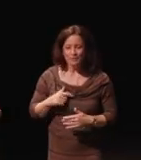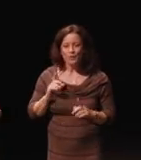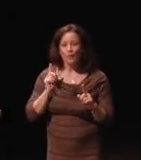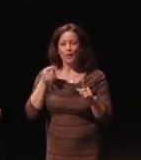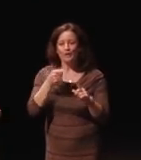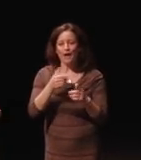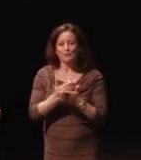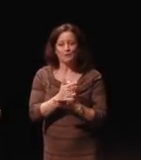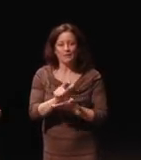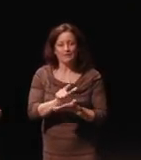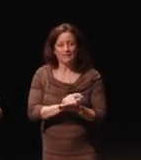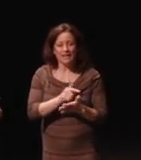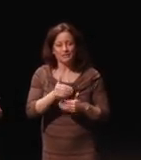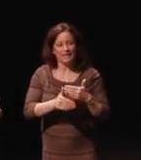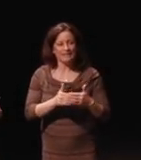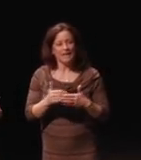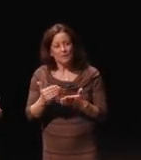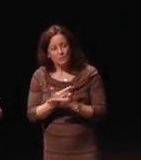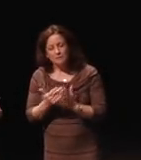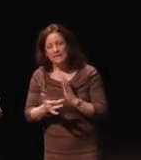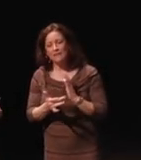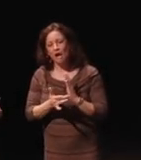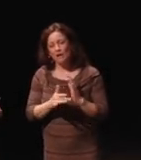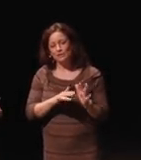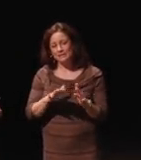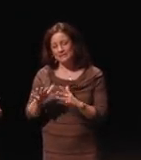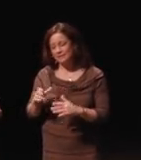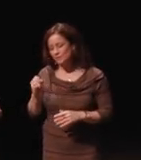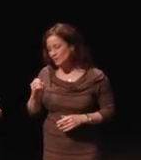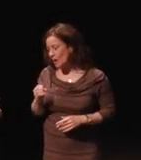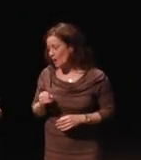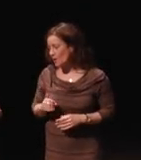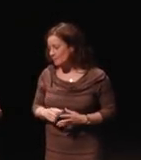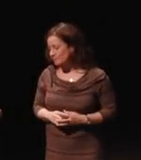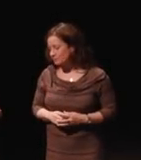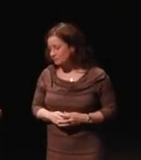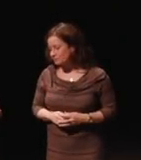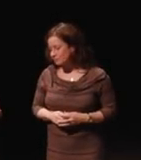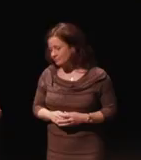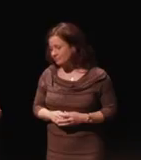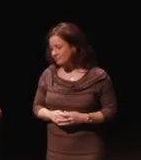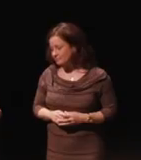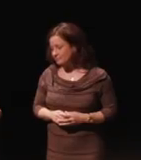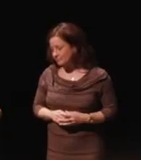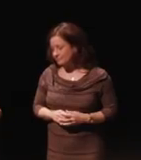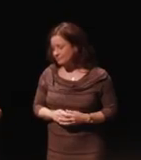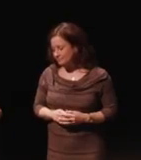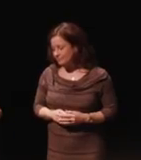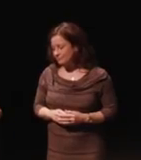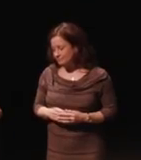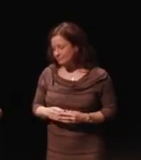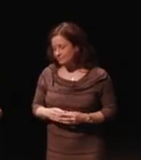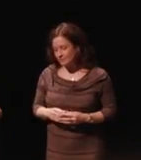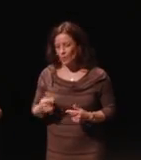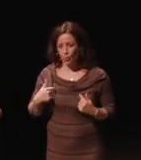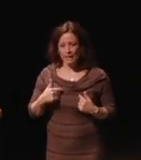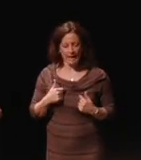these new technologies. And so this we had adopted you know we had gotten past all these laws on